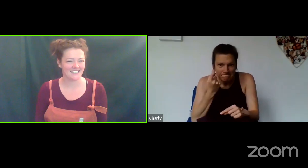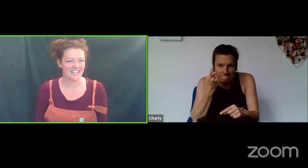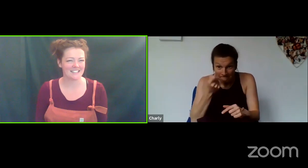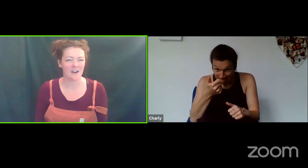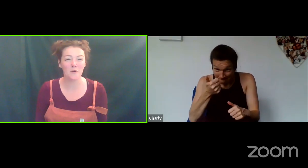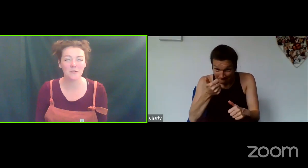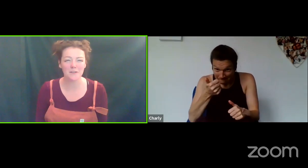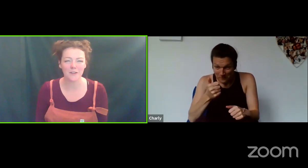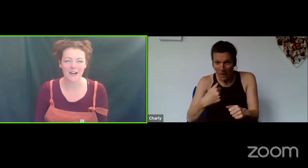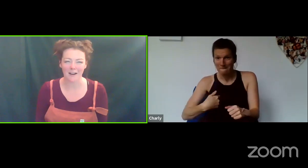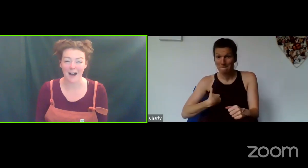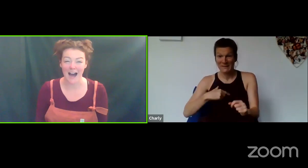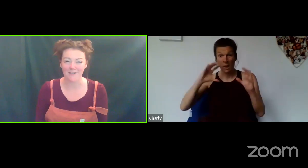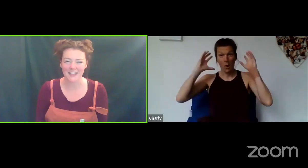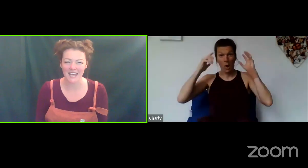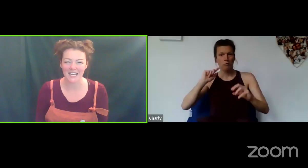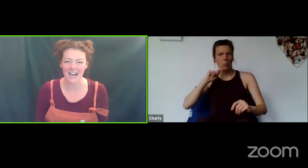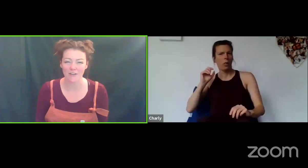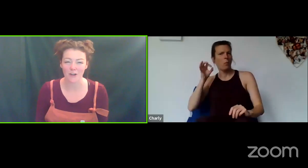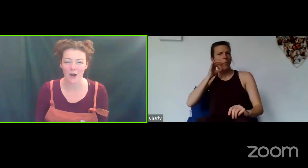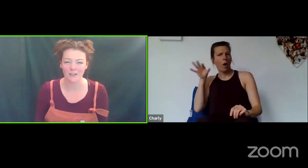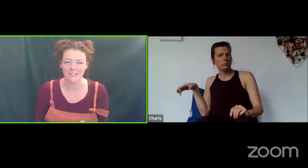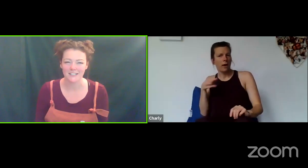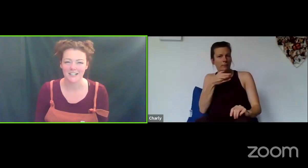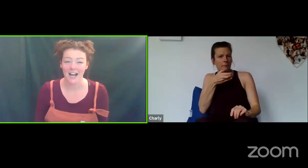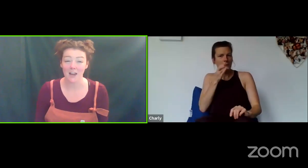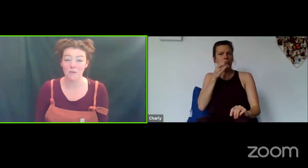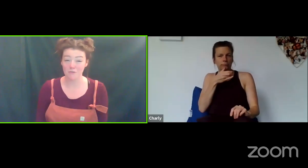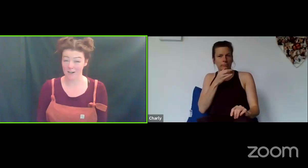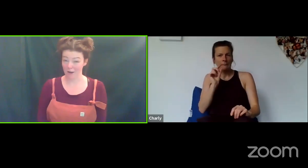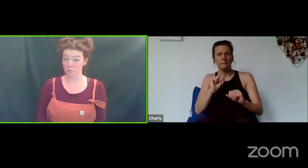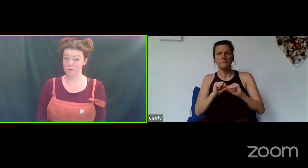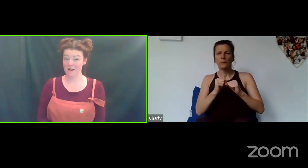That's it... all of you now have a think and have a go, and Laura and I will practice